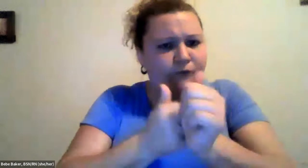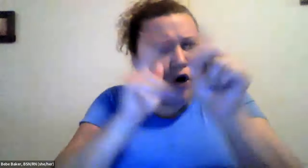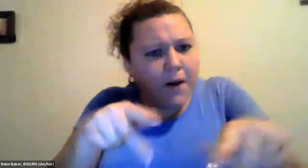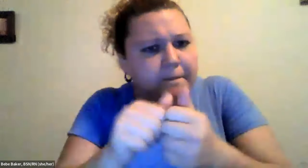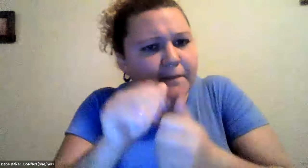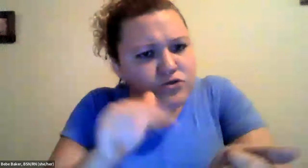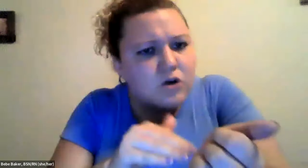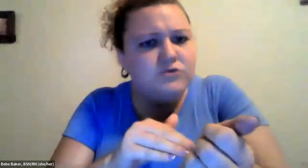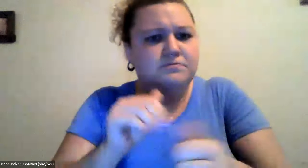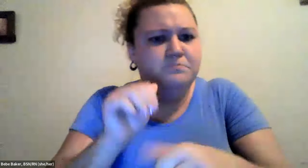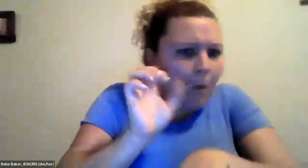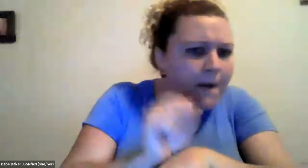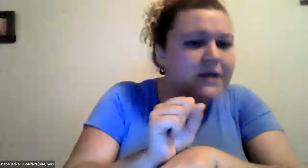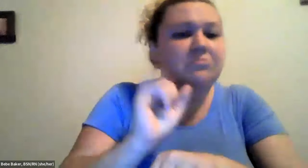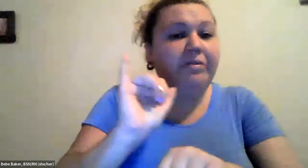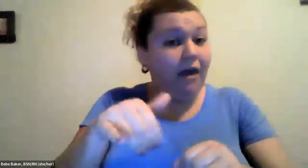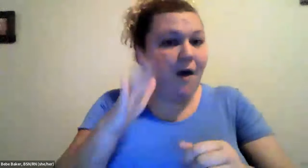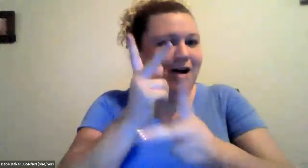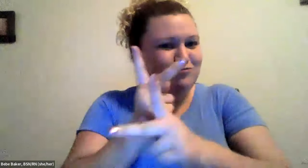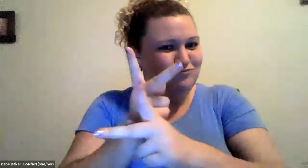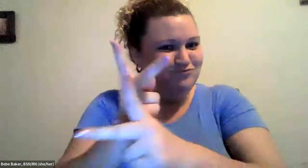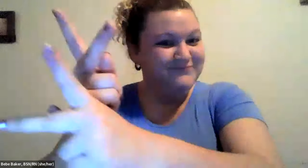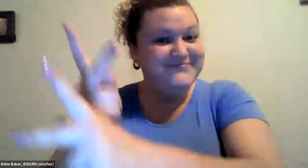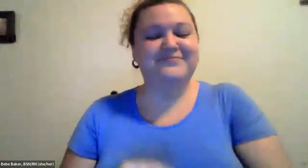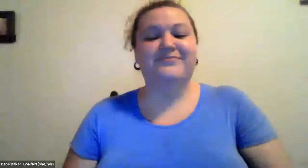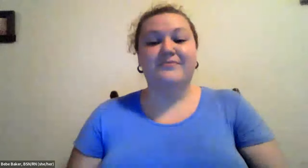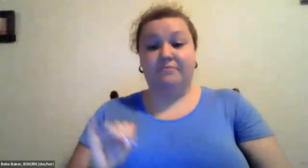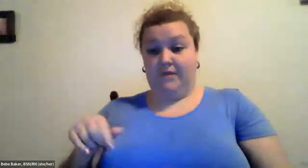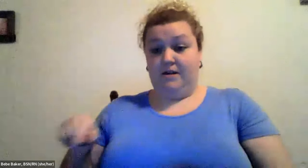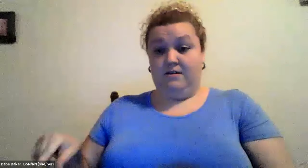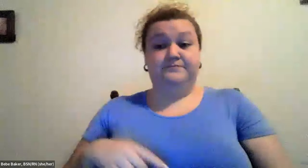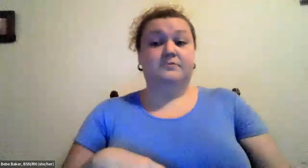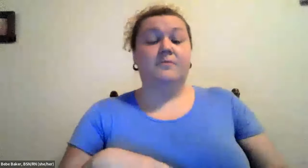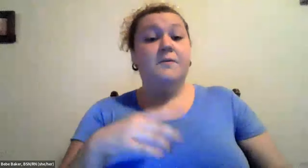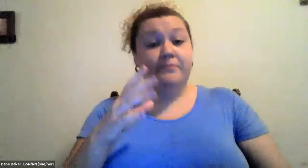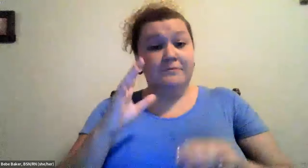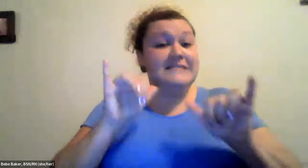Cristine Saunders: it's important to just talk with your doctor follow up make sure you have appointments so they can keep track of it.